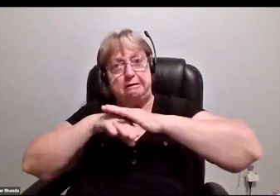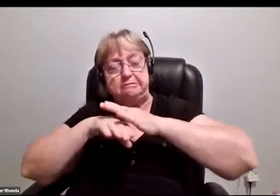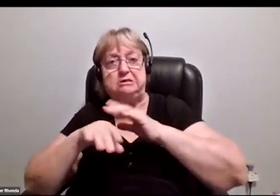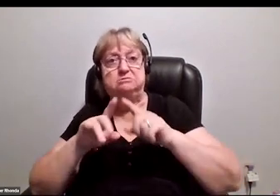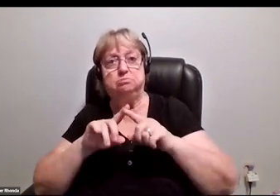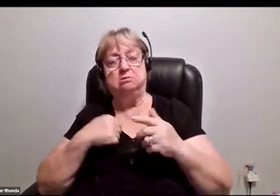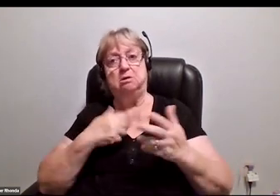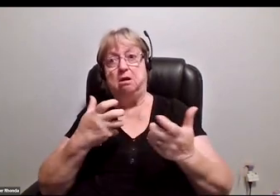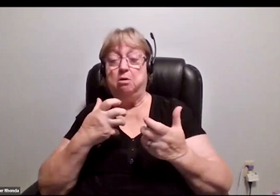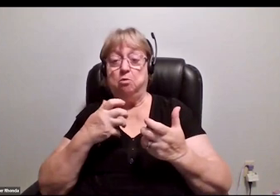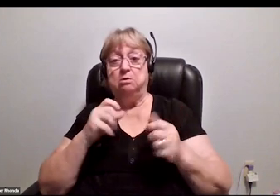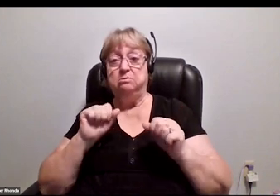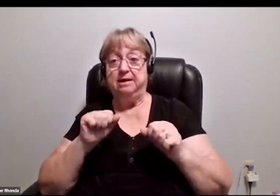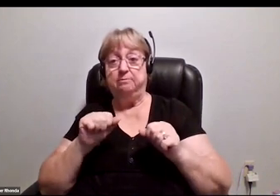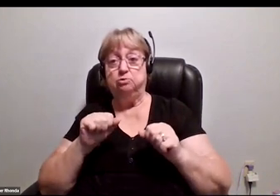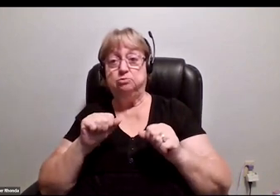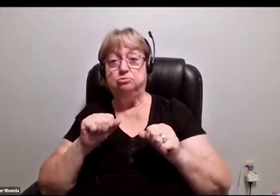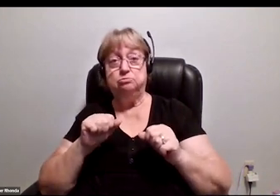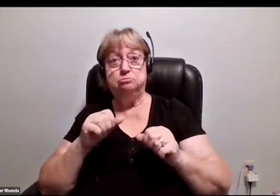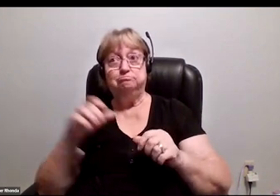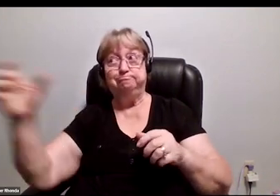but also so that I can turn around and get all of my friends in,